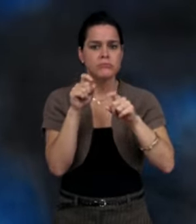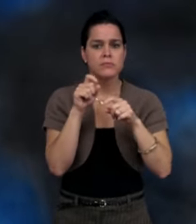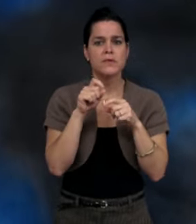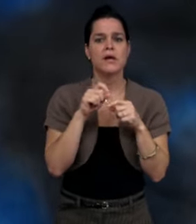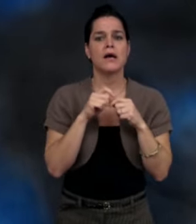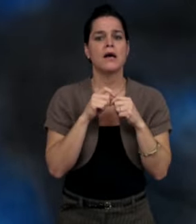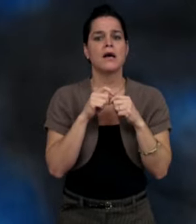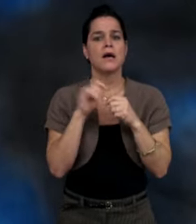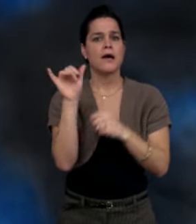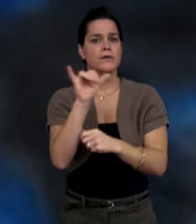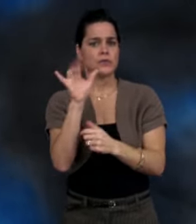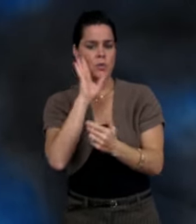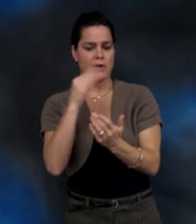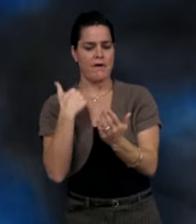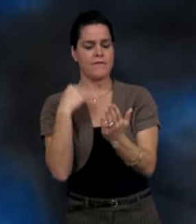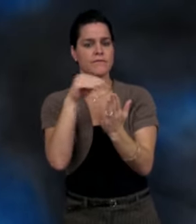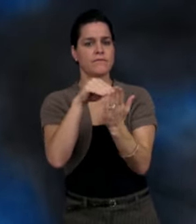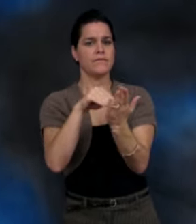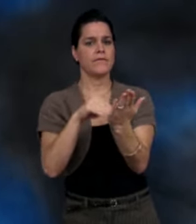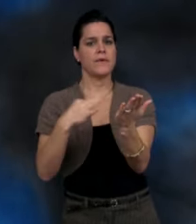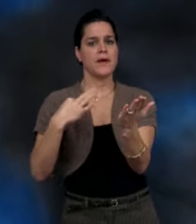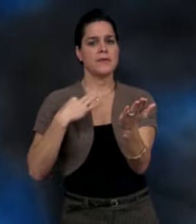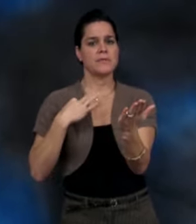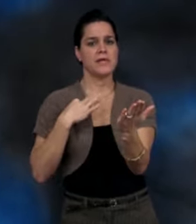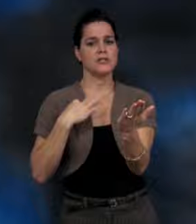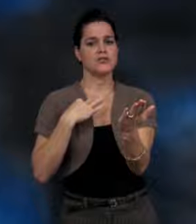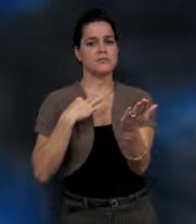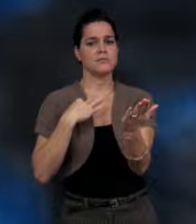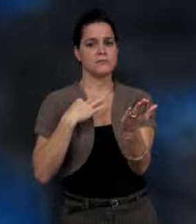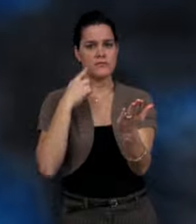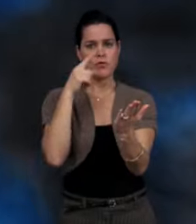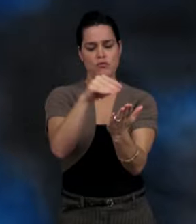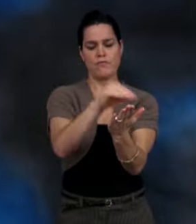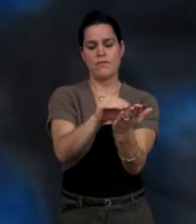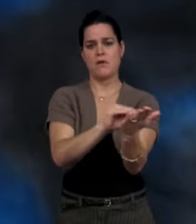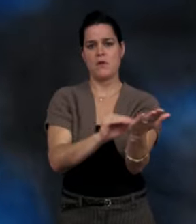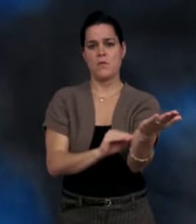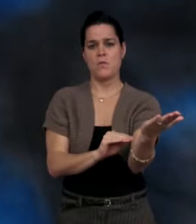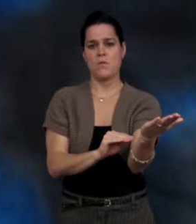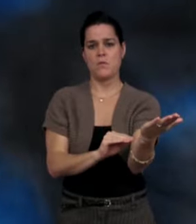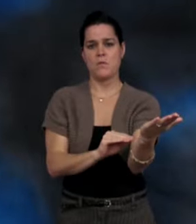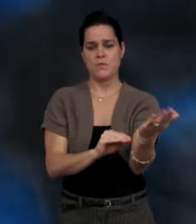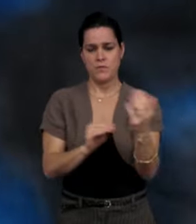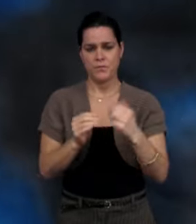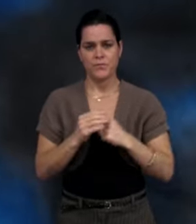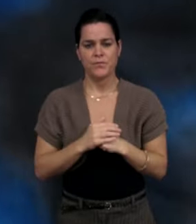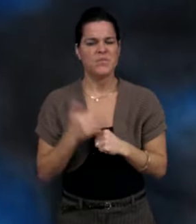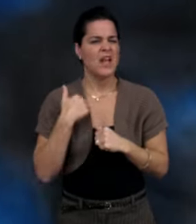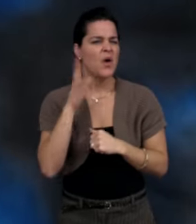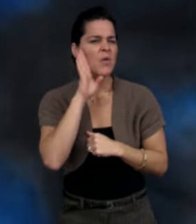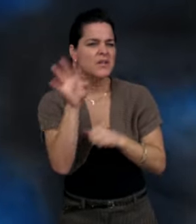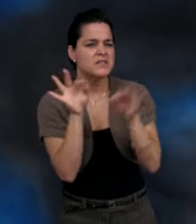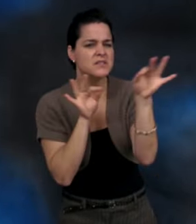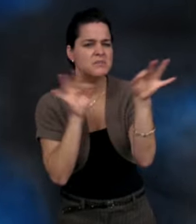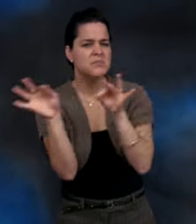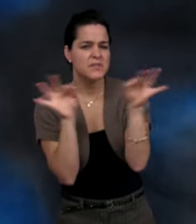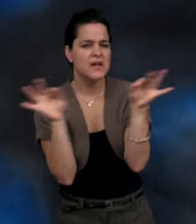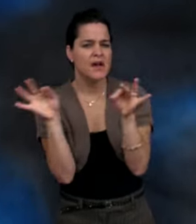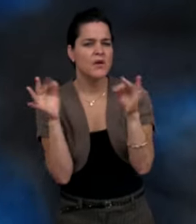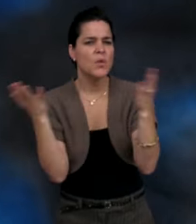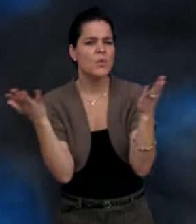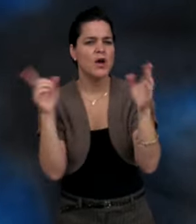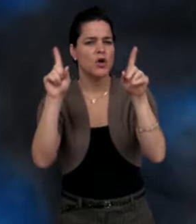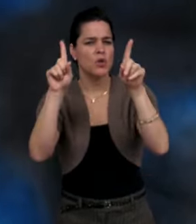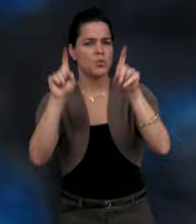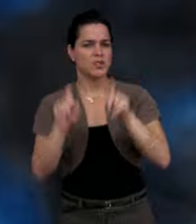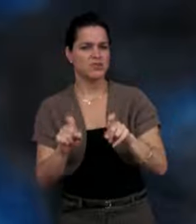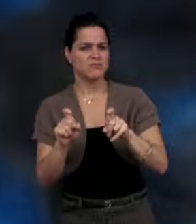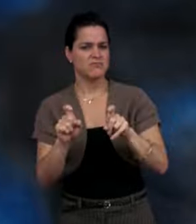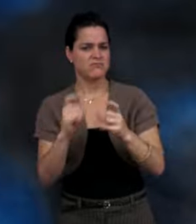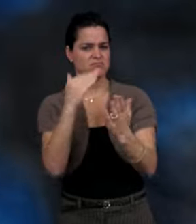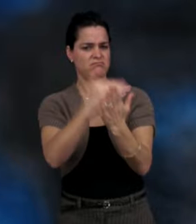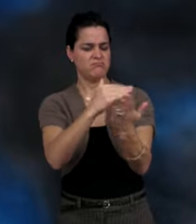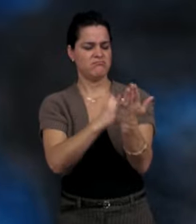to ask you. And they will help you fill out an application for the flu vaccine. I'm here